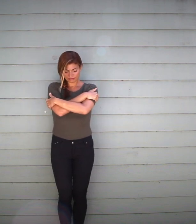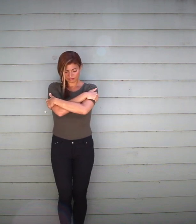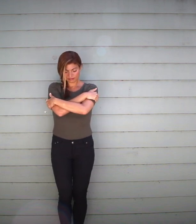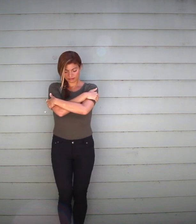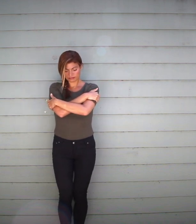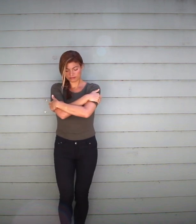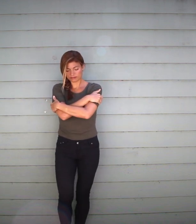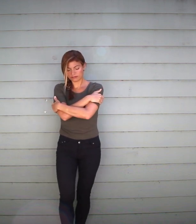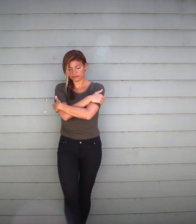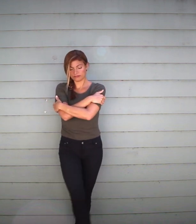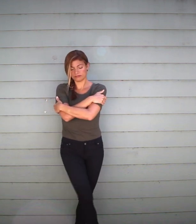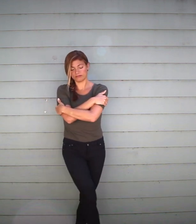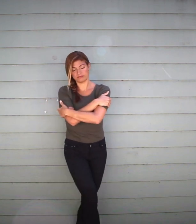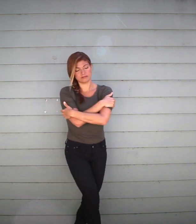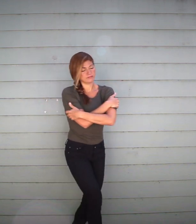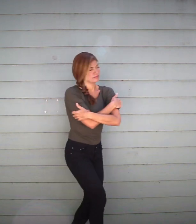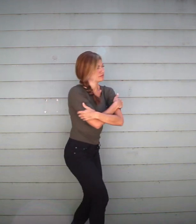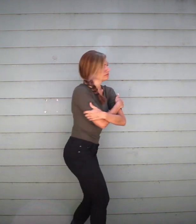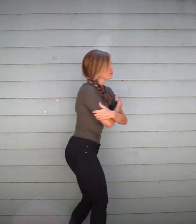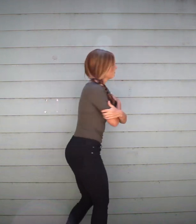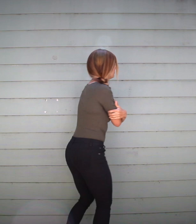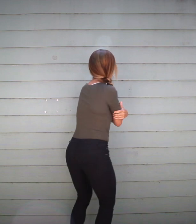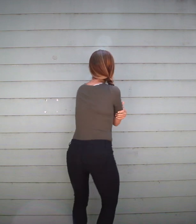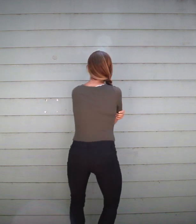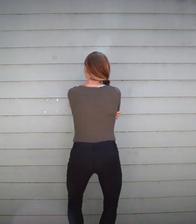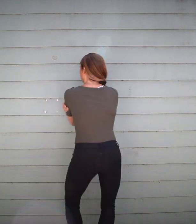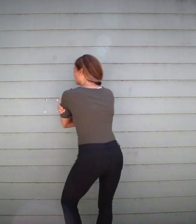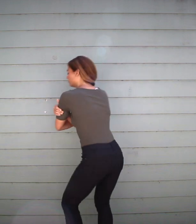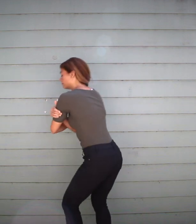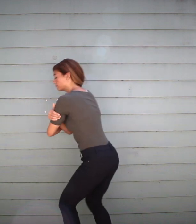rotating around my Center while moving down to a low level.